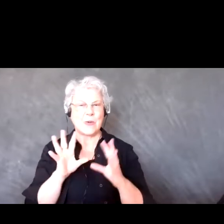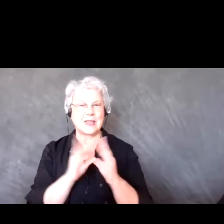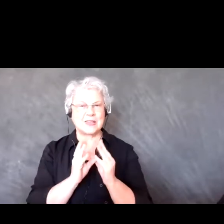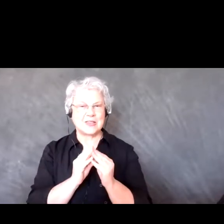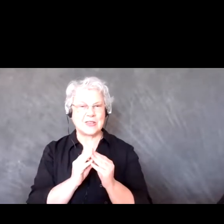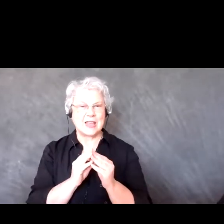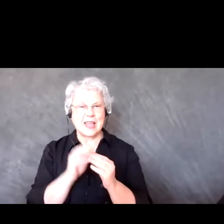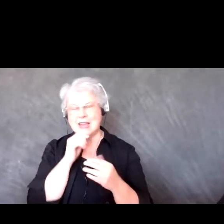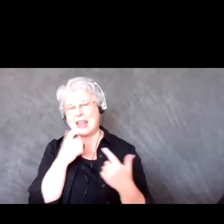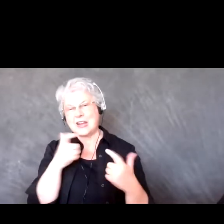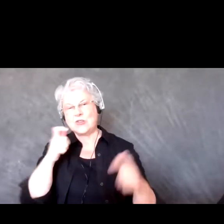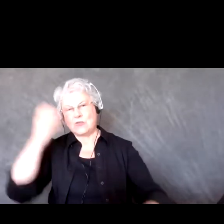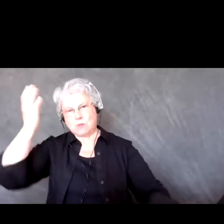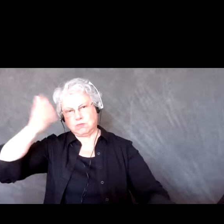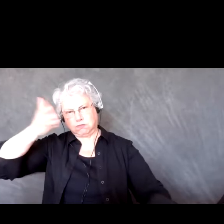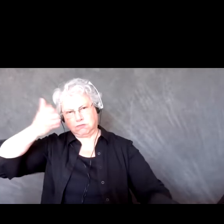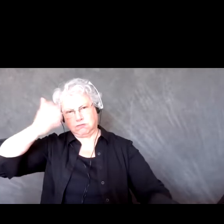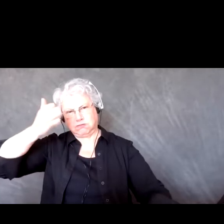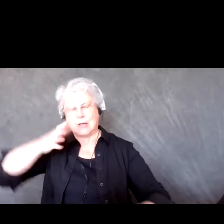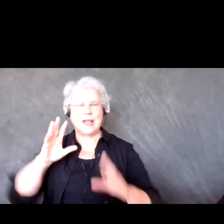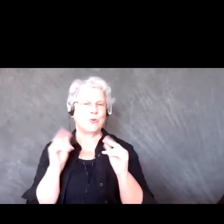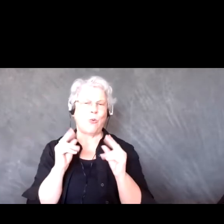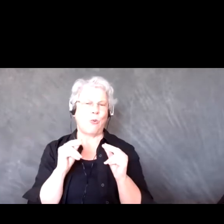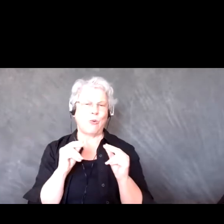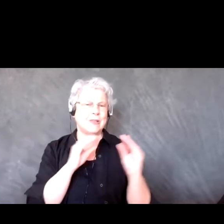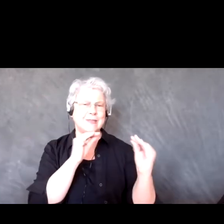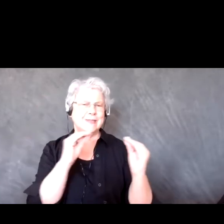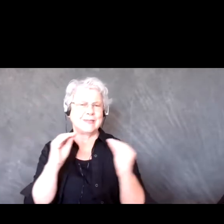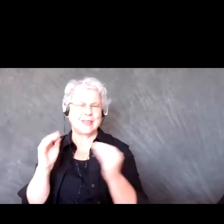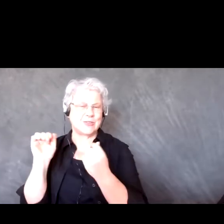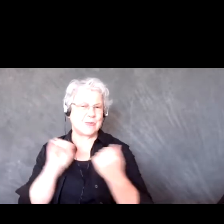presentation, I'm just kind of teaching you all. We’re all doing the same work, we’re all